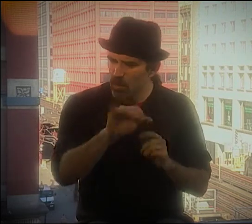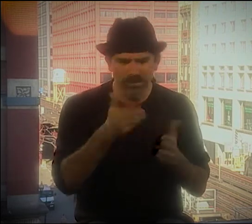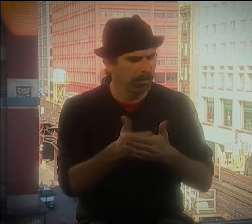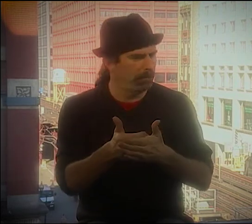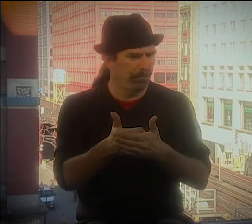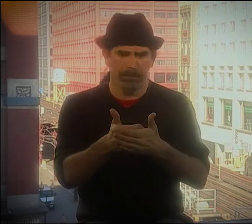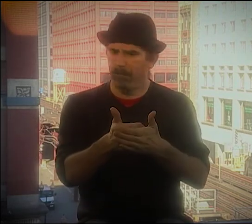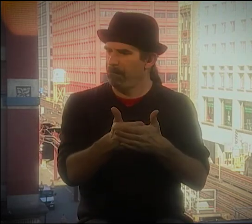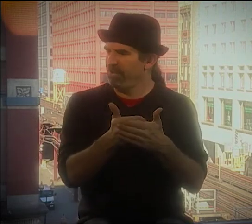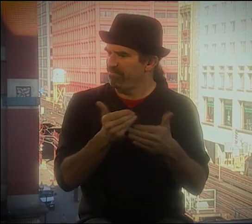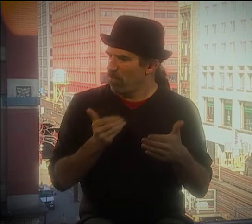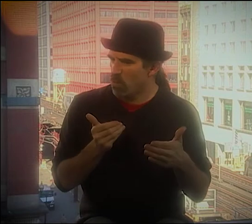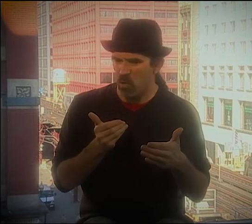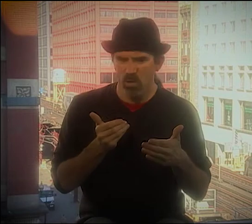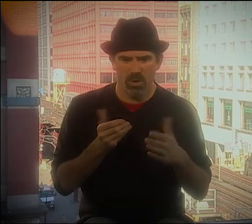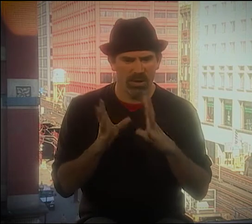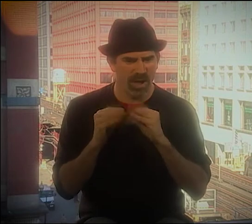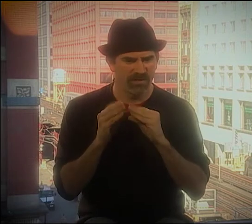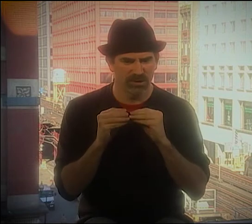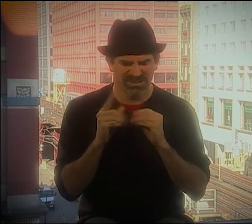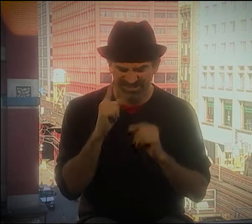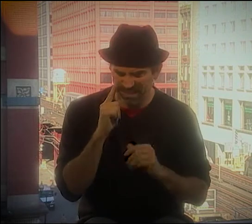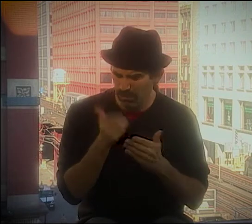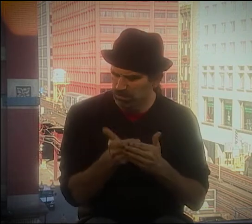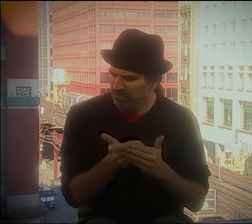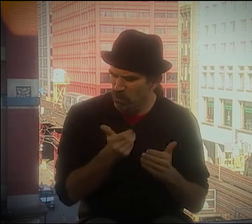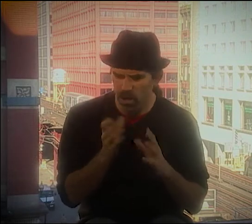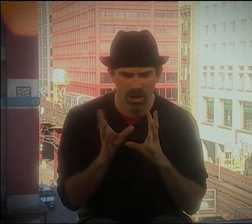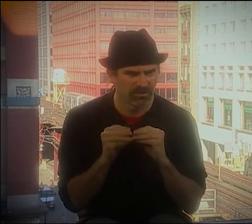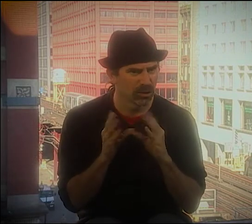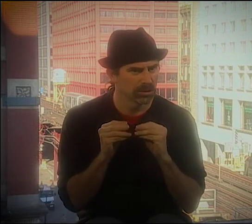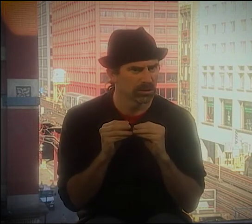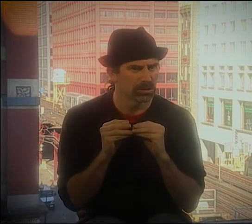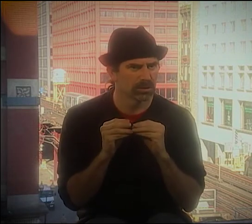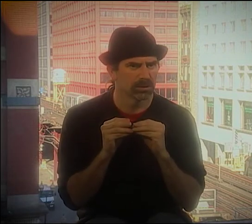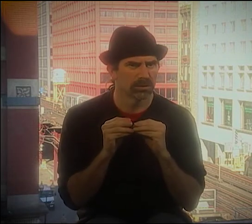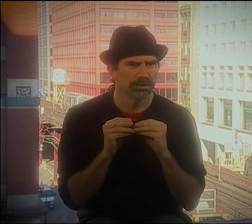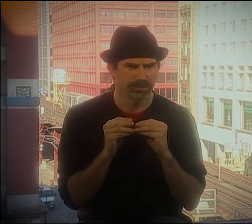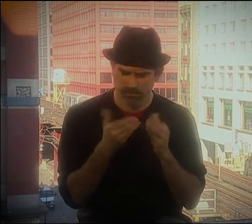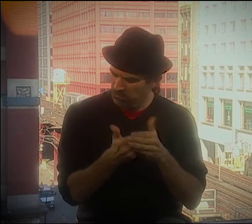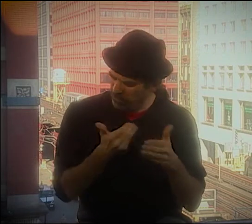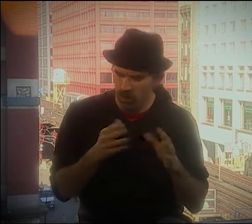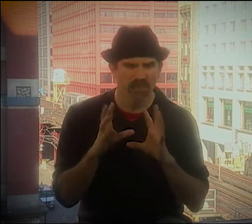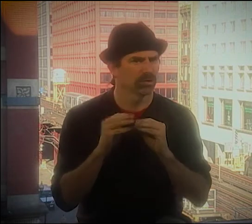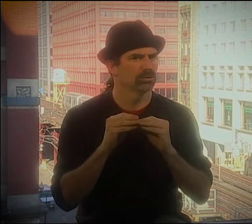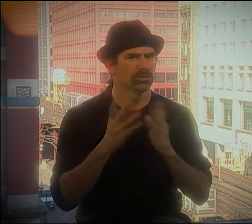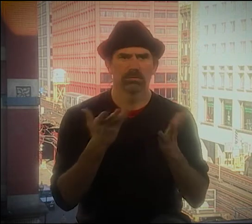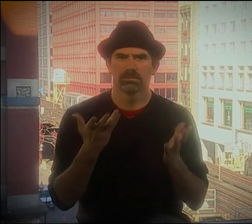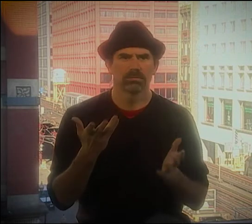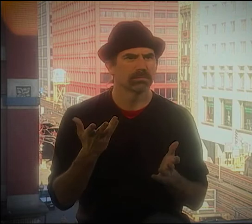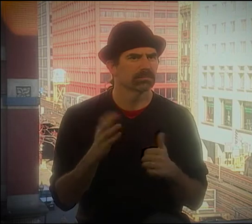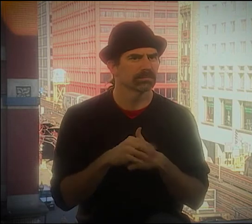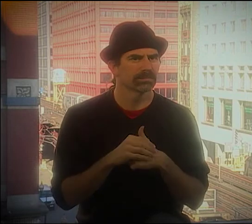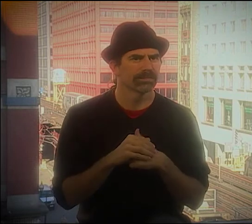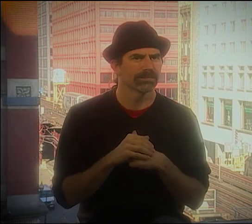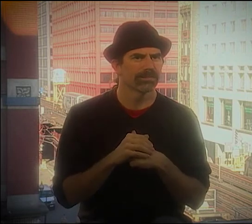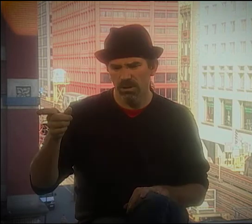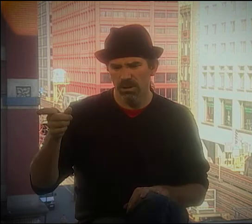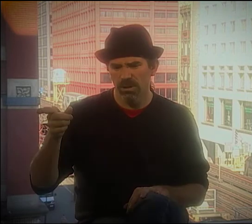AND THEN I TOOK A DANCE CLASS OR... I THINK THAT WAS BEFORE THE CONFERENCE, THOUGH.